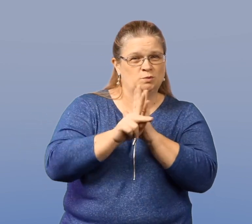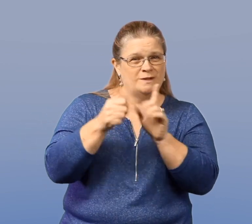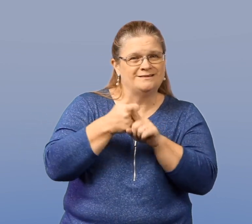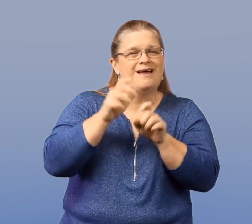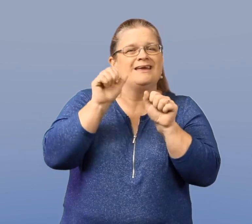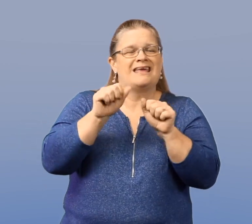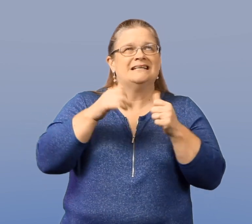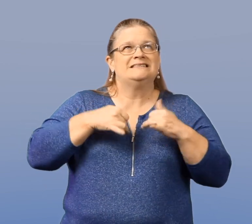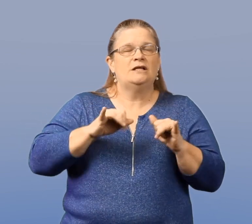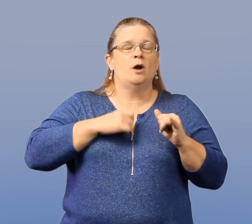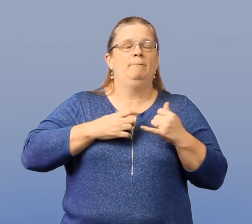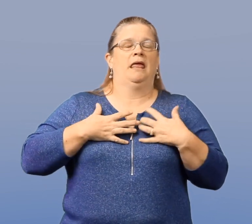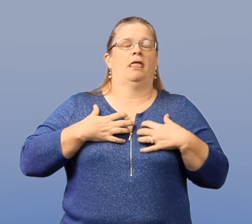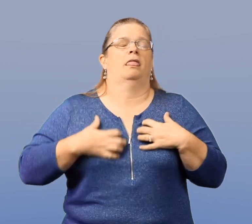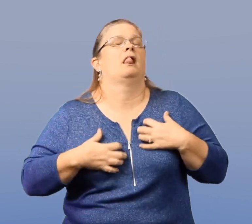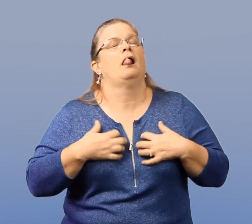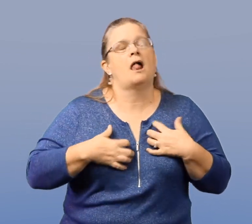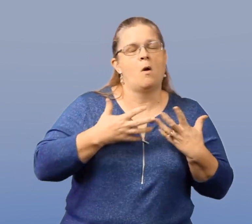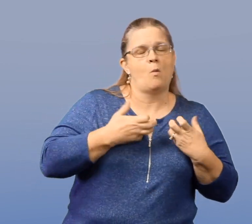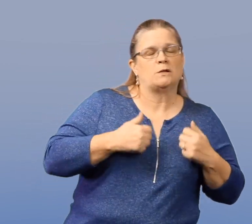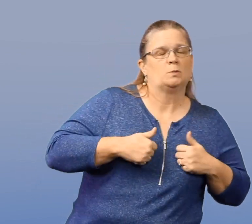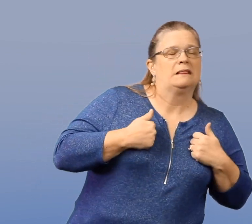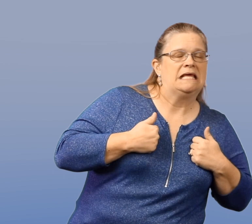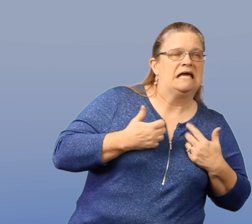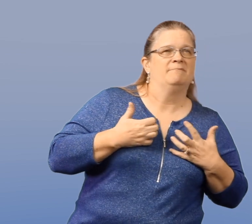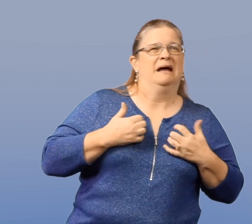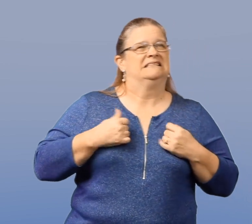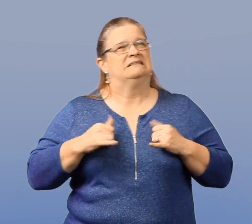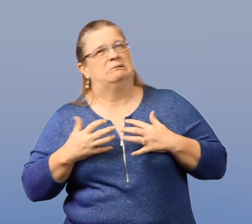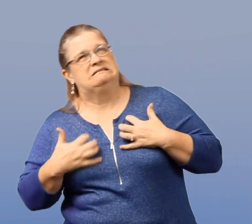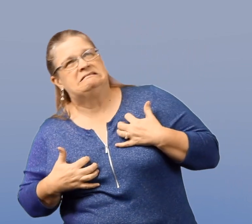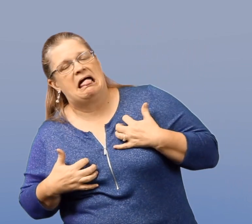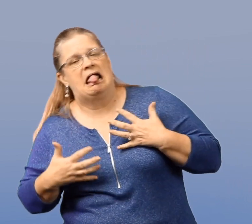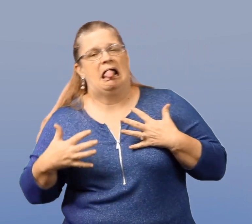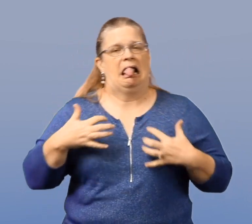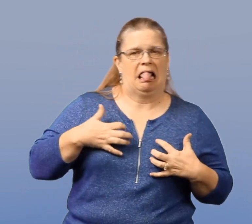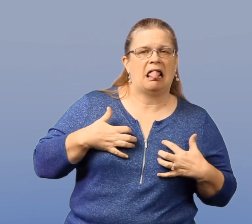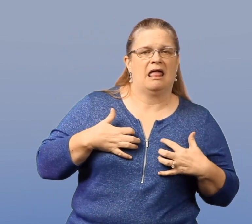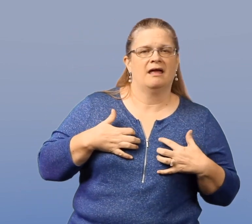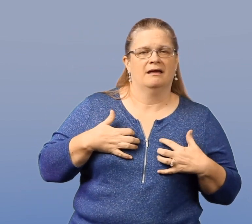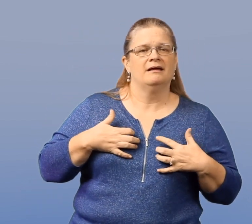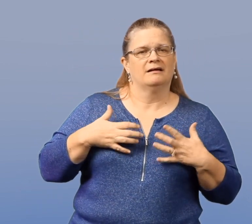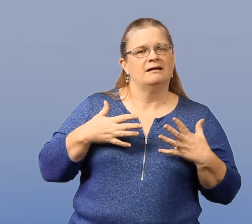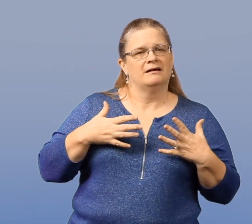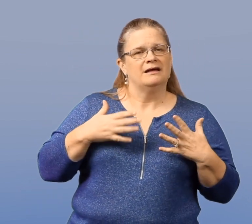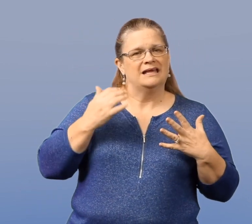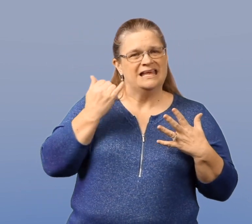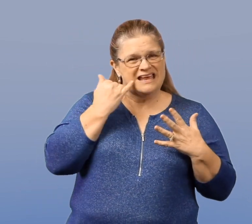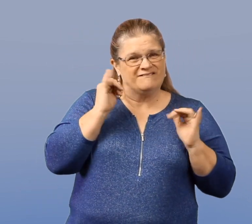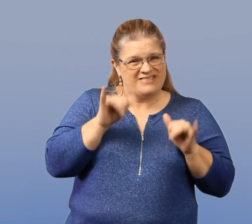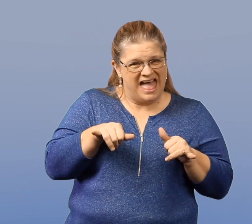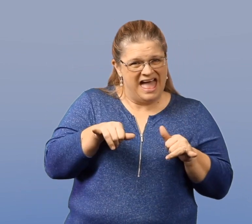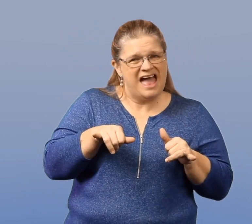for suicide can still have the desire to live despite wanting to die.